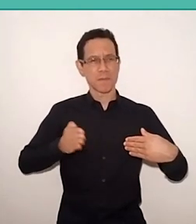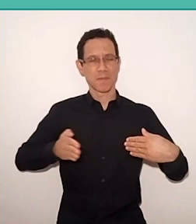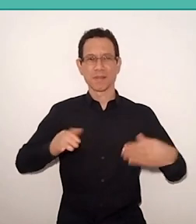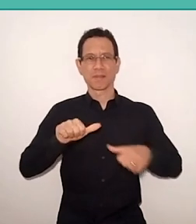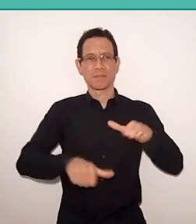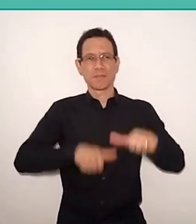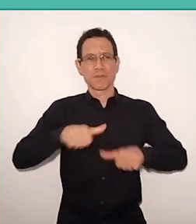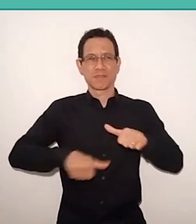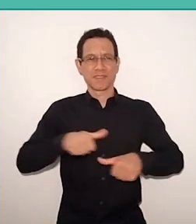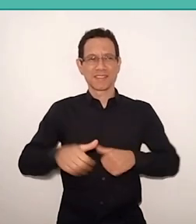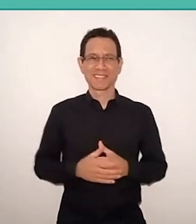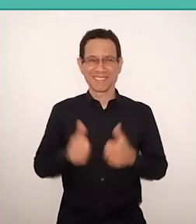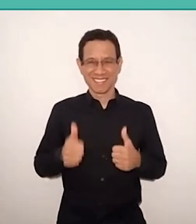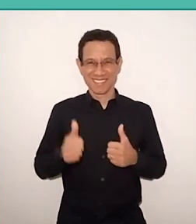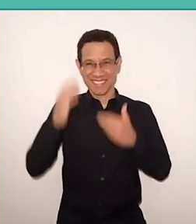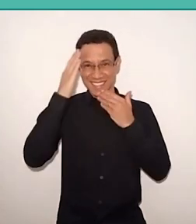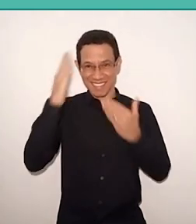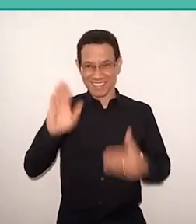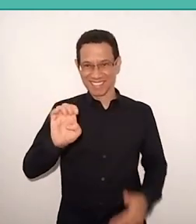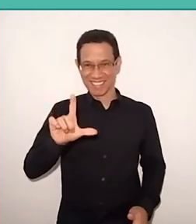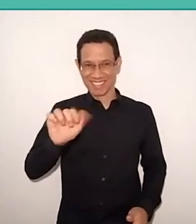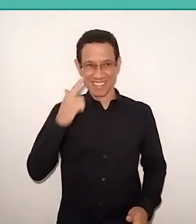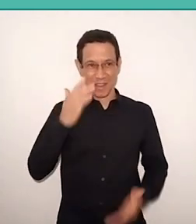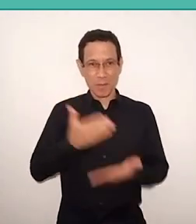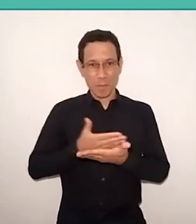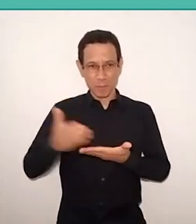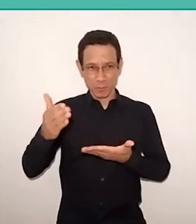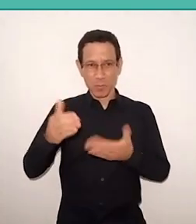Thanks, Bel. That's it for we start talking.